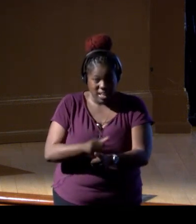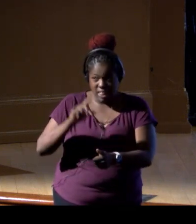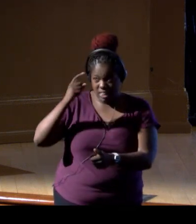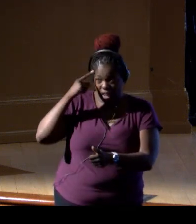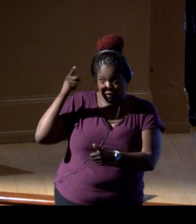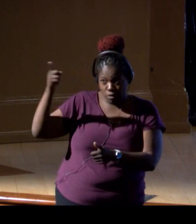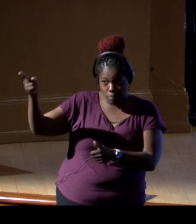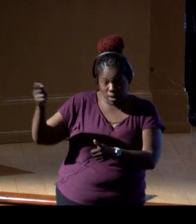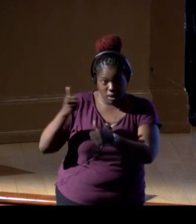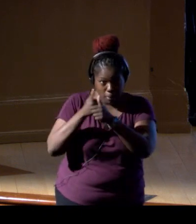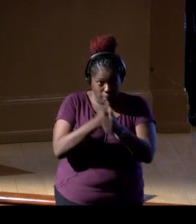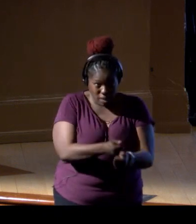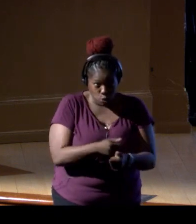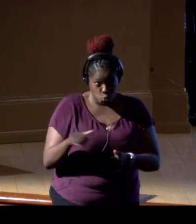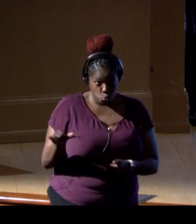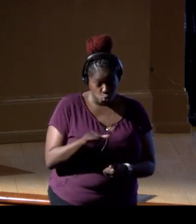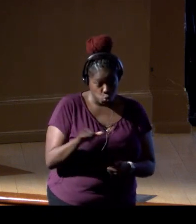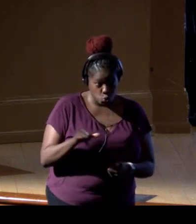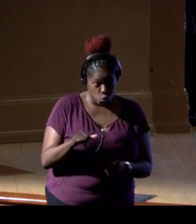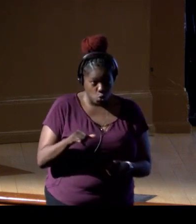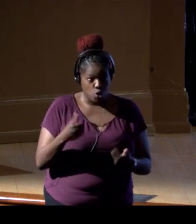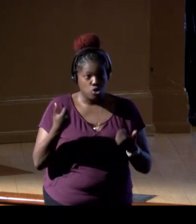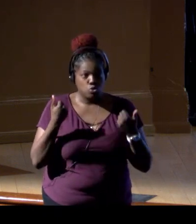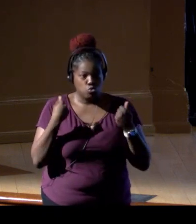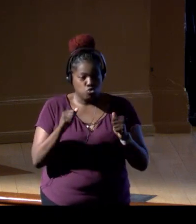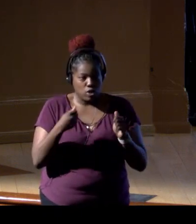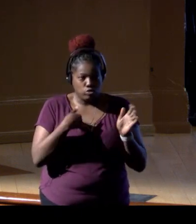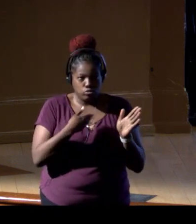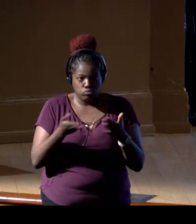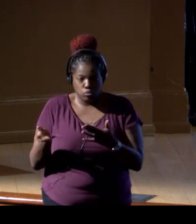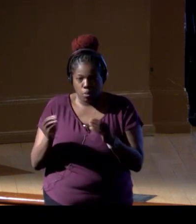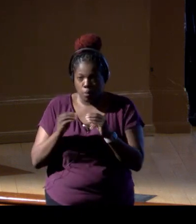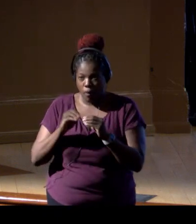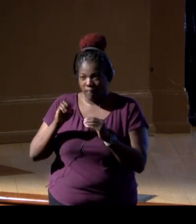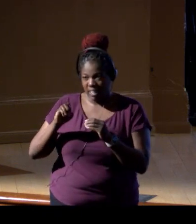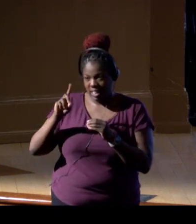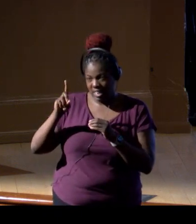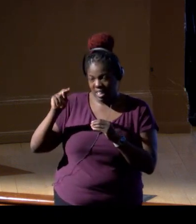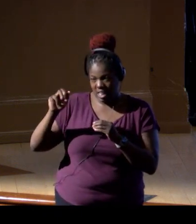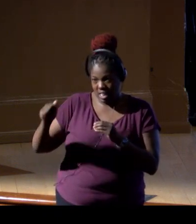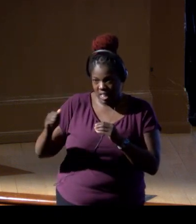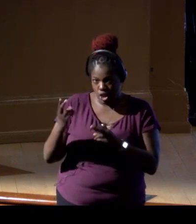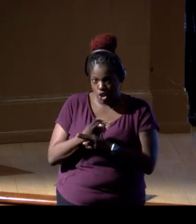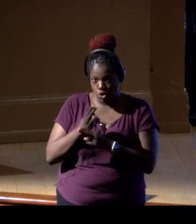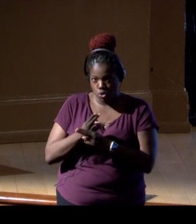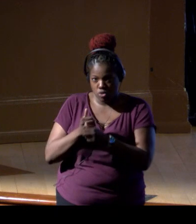with regard to compliance? So moving towards an eDNA usage that's compliant with law,